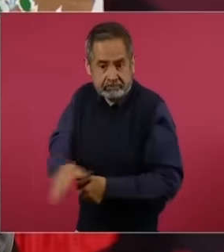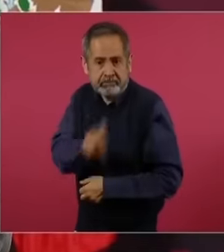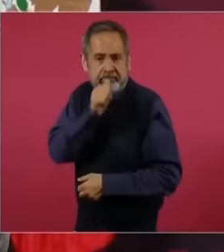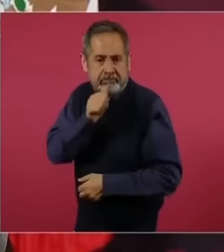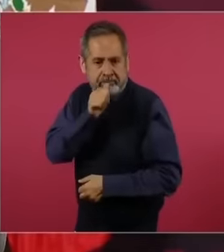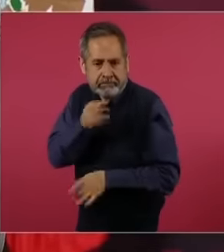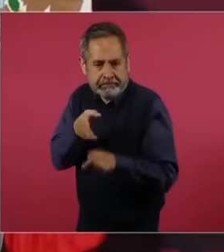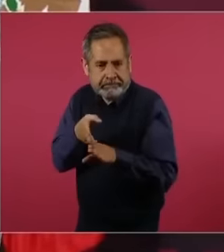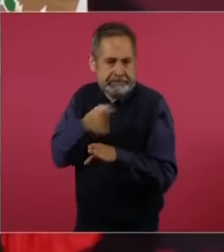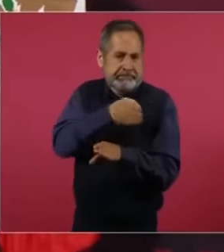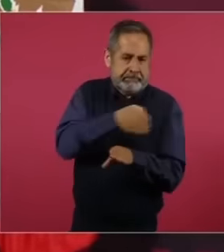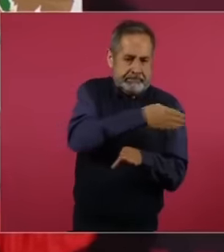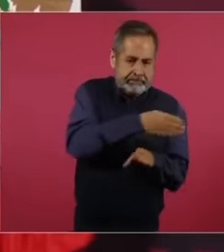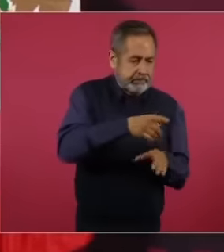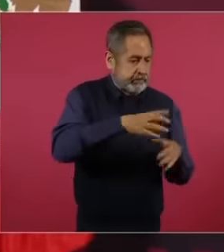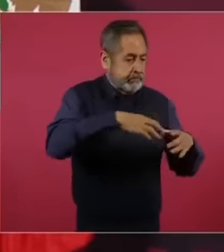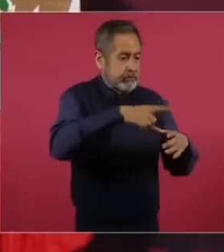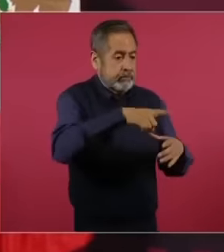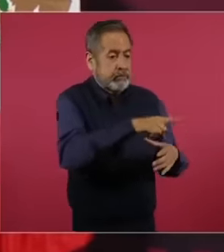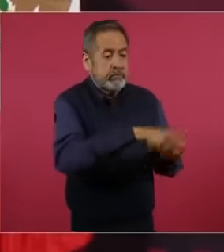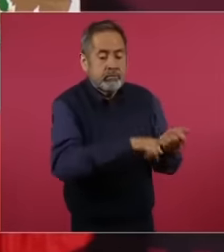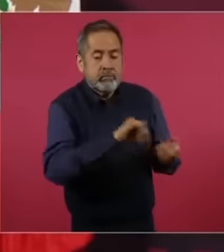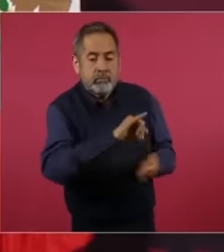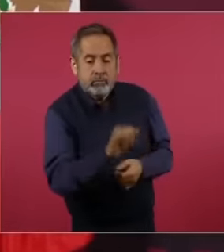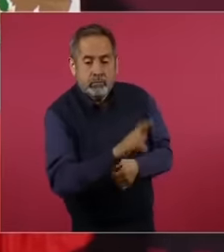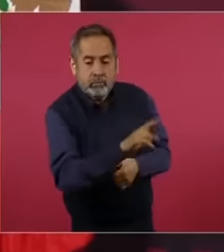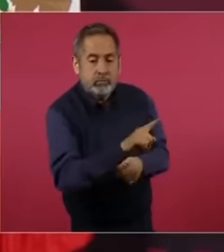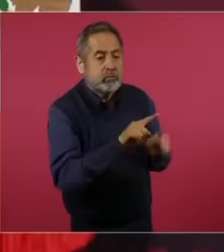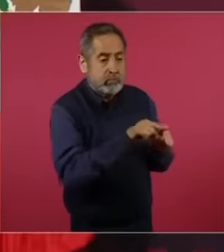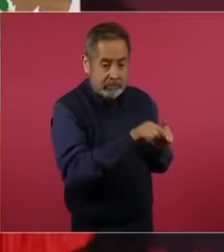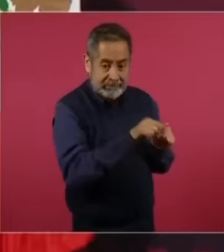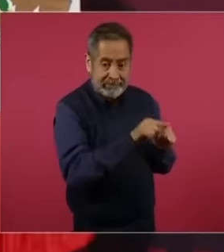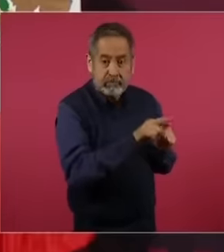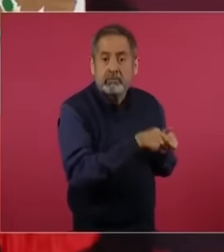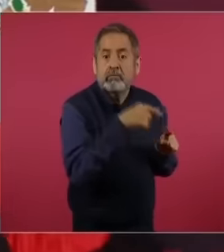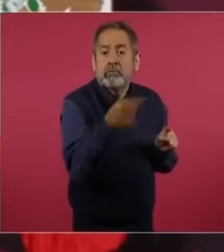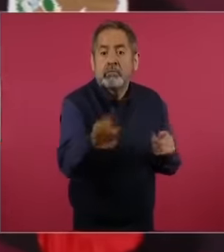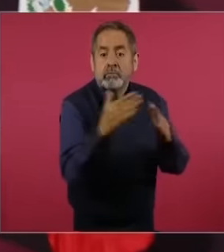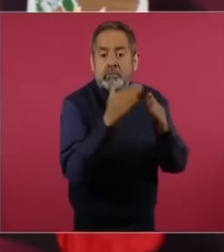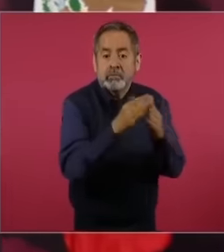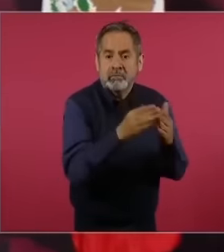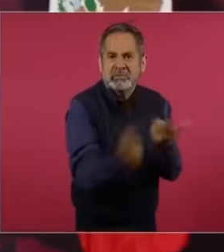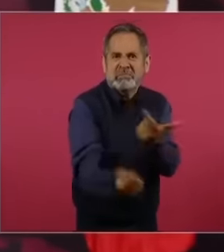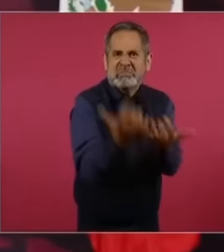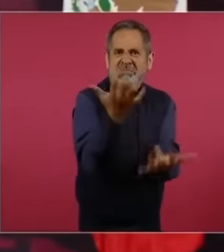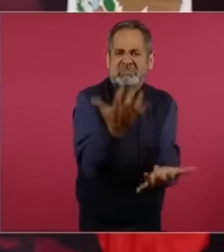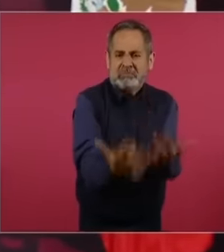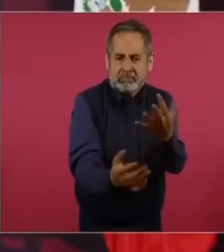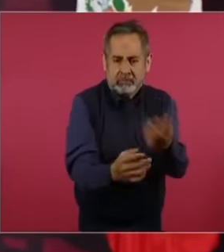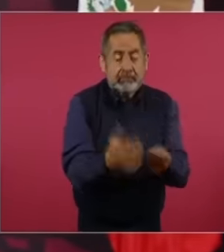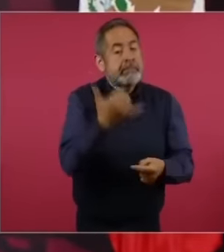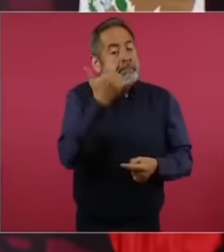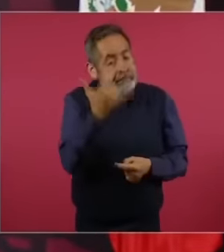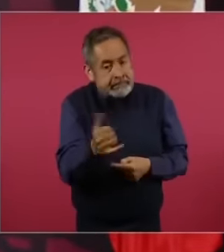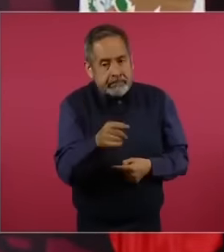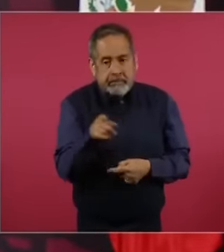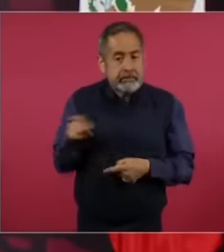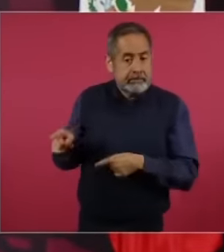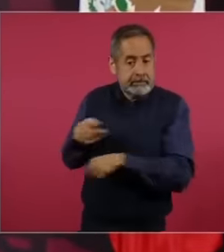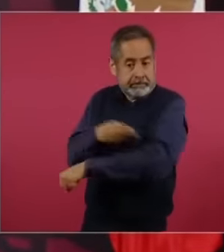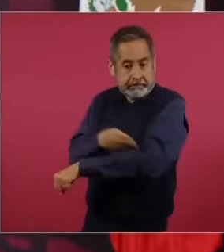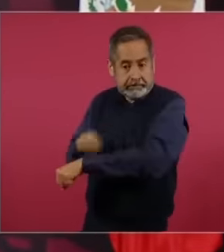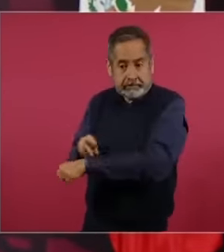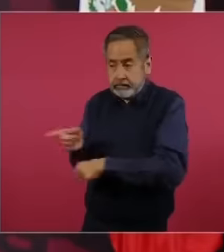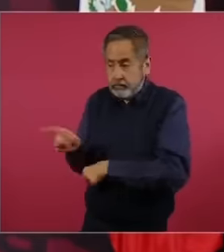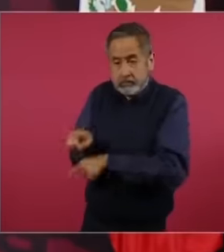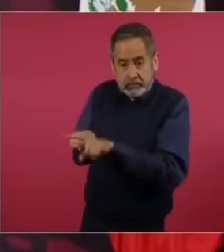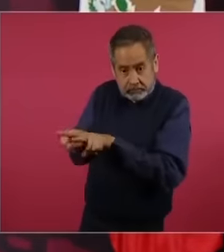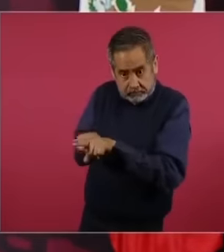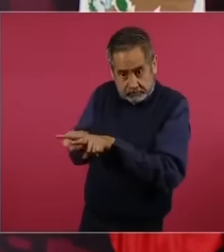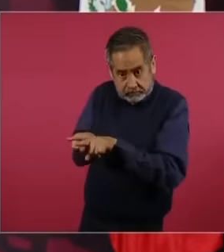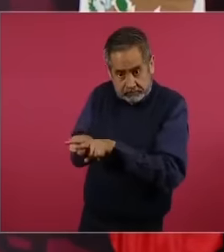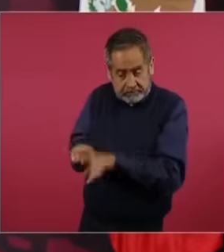democracy and not only that when they arrested Francisco Mader's brother and assassinated